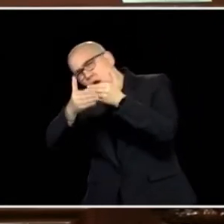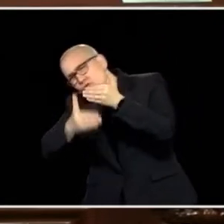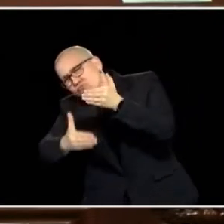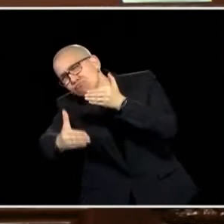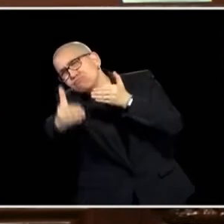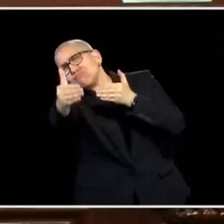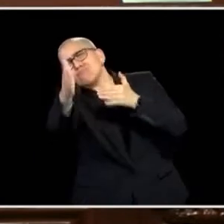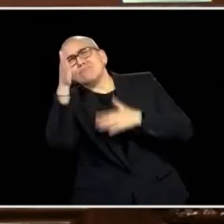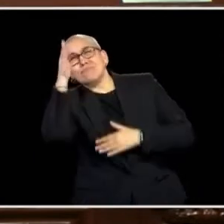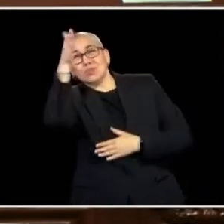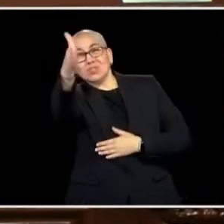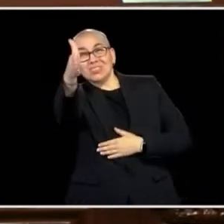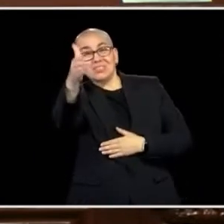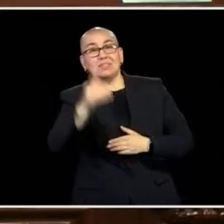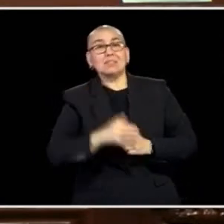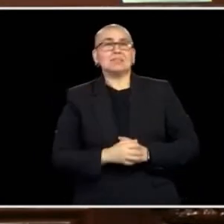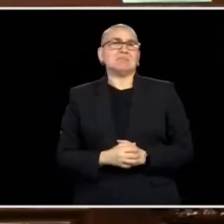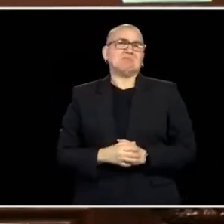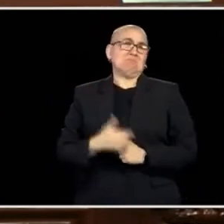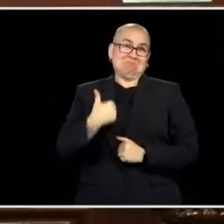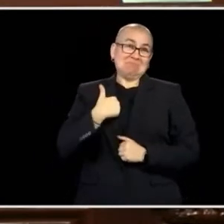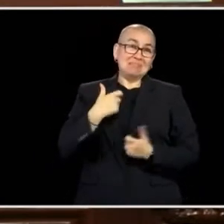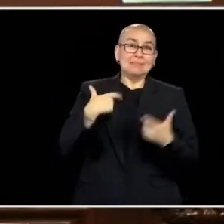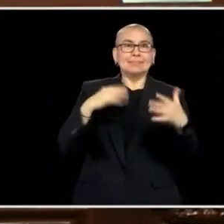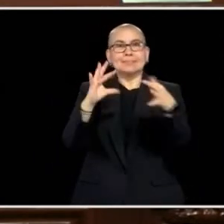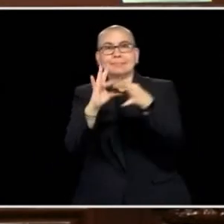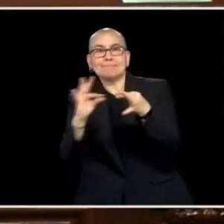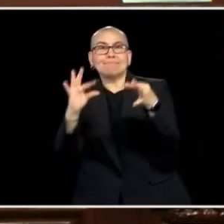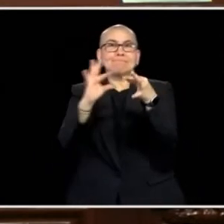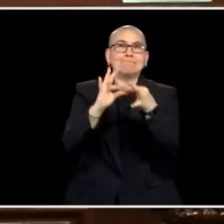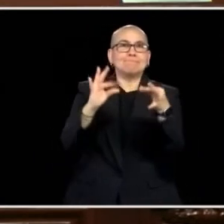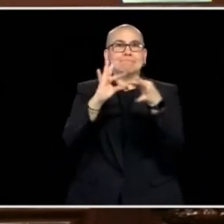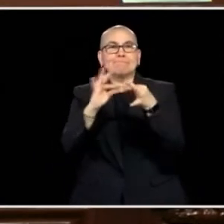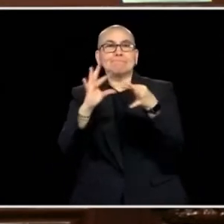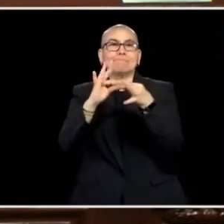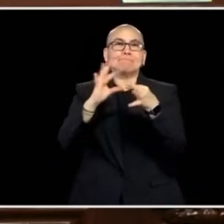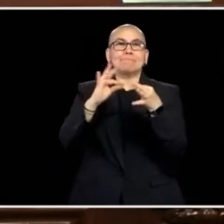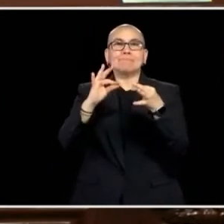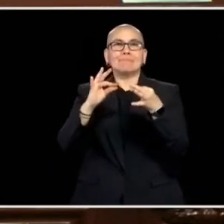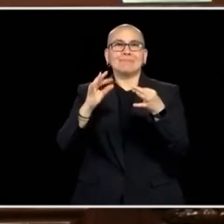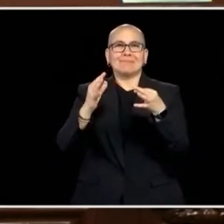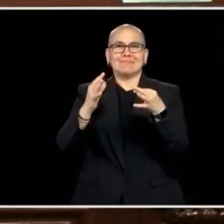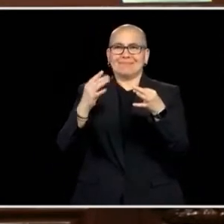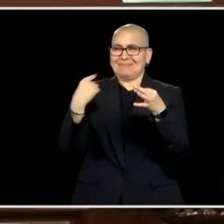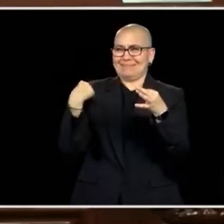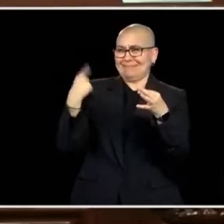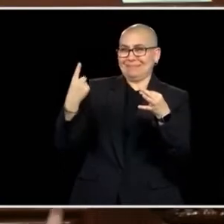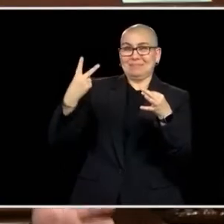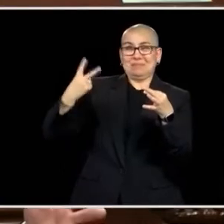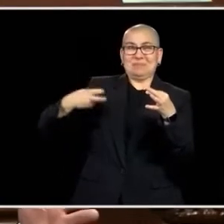I DON'T NEED TO SAY IT, EVERY EUPHEMISM HAS BEEN MADE. THE LAST FEW YEARS HAVE BEEN INCREDIBLY CHALLENGING.